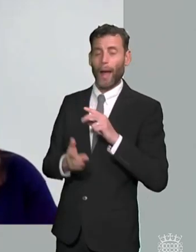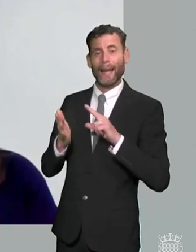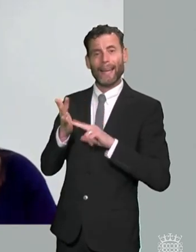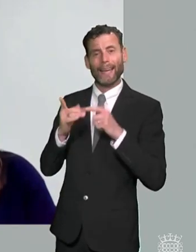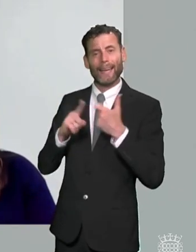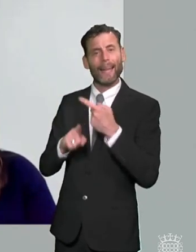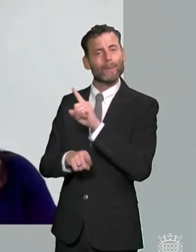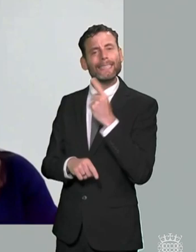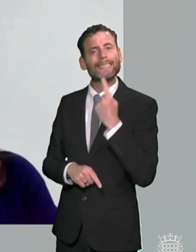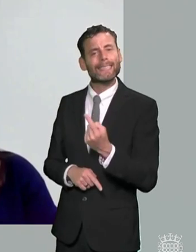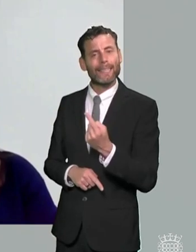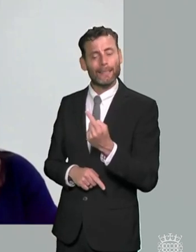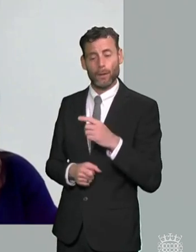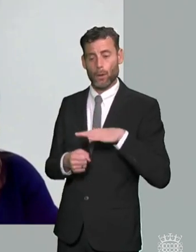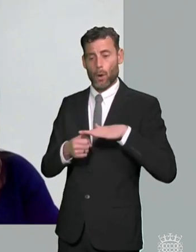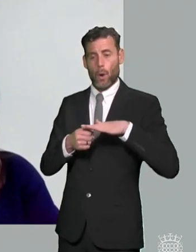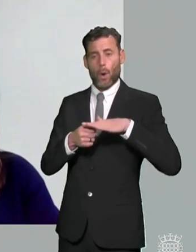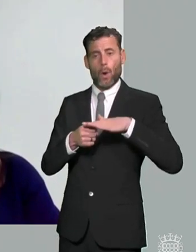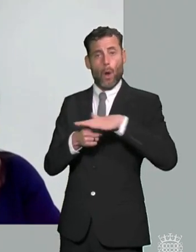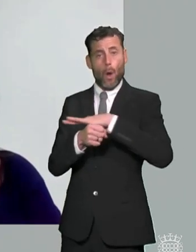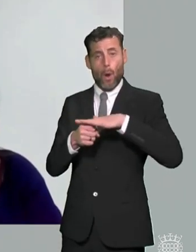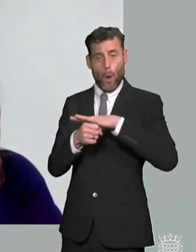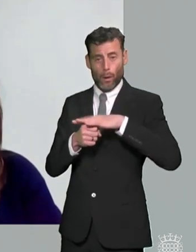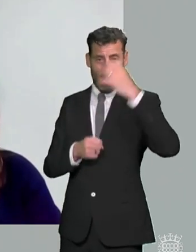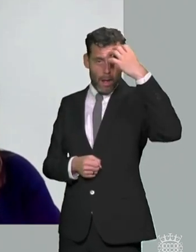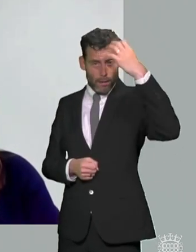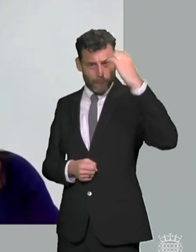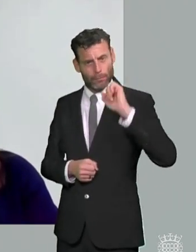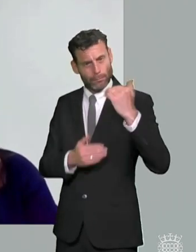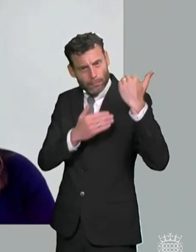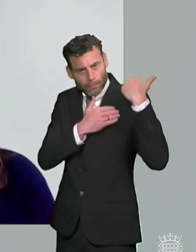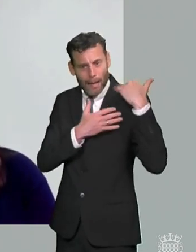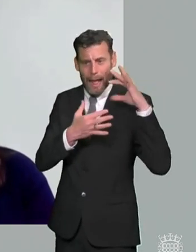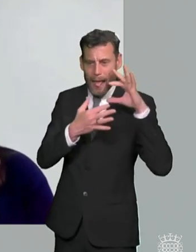remittancy of the local government associate care ombudsman to cover you know schools as well it's